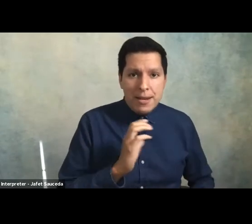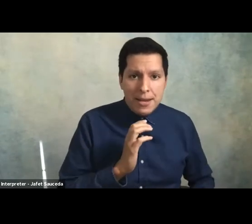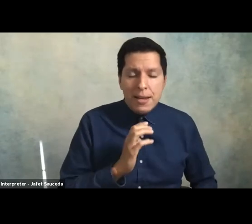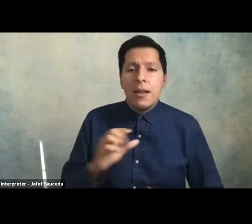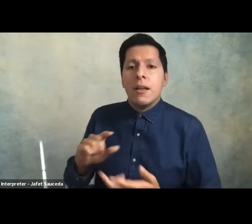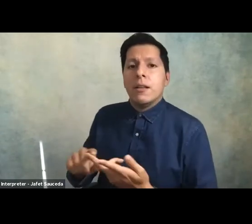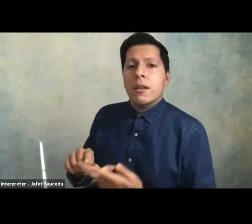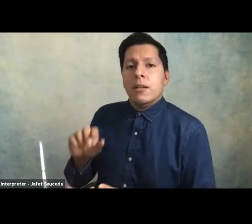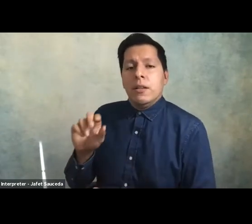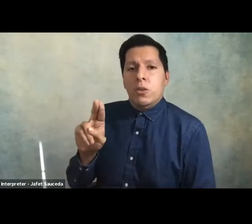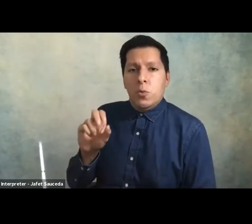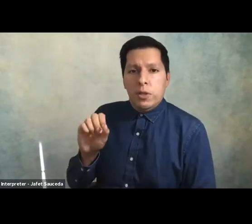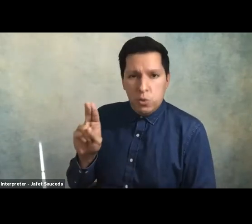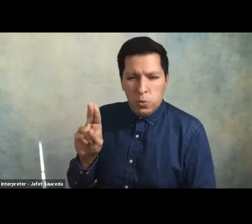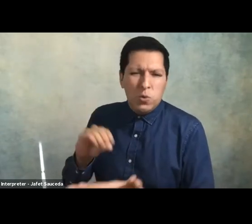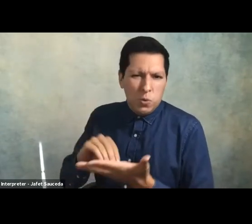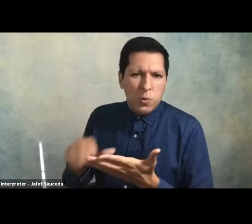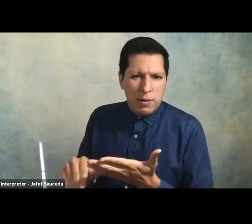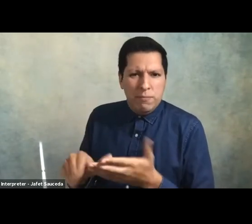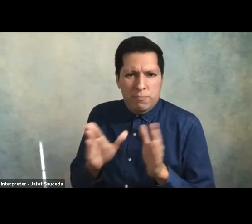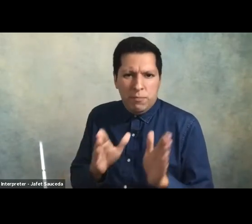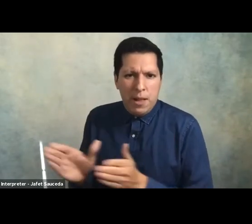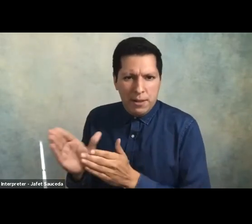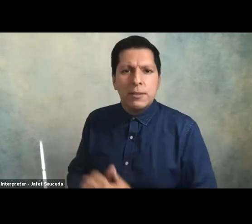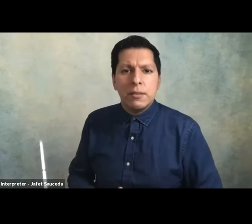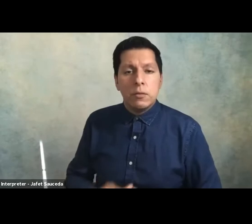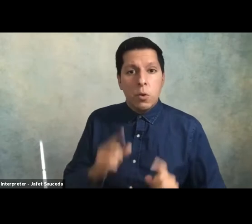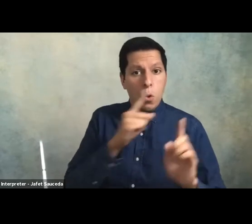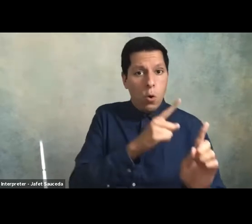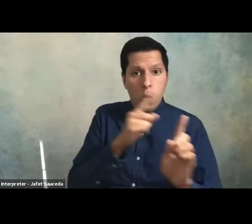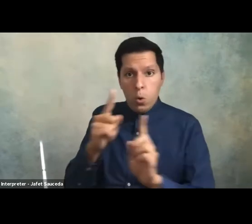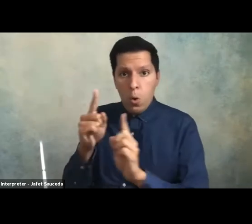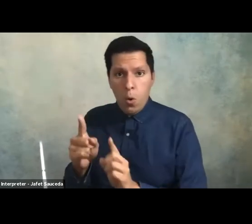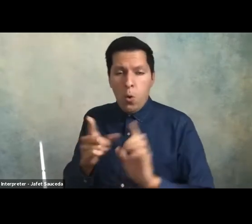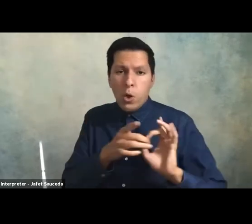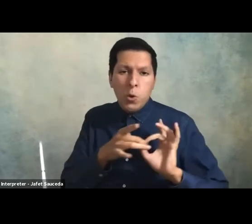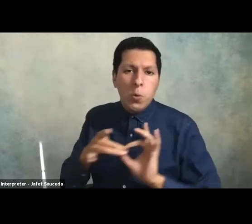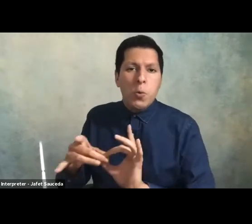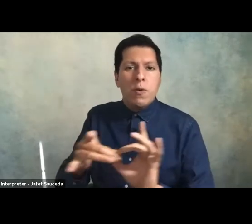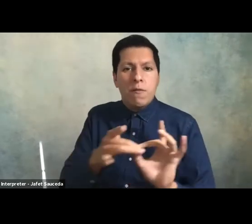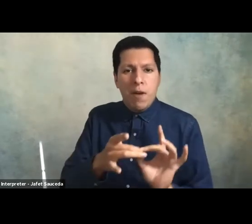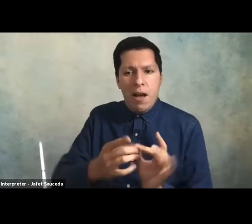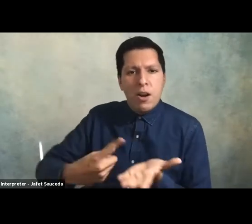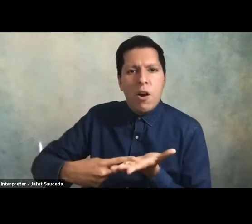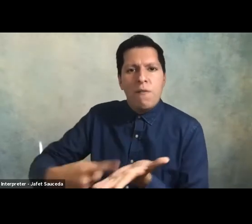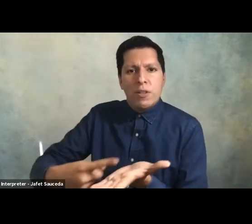is truly embodying our mission to create a unified campus conversation to empower student success and